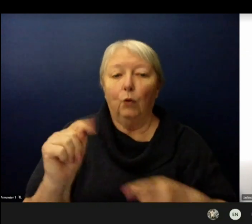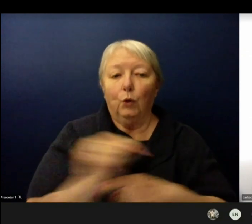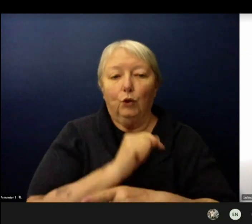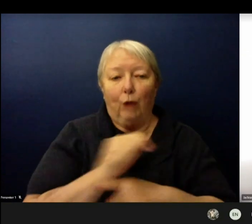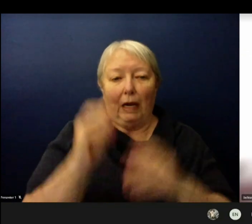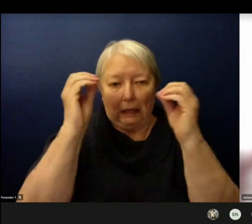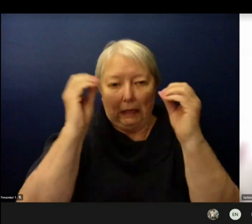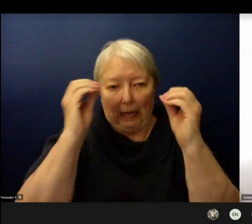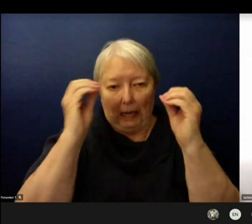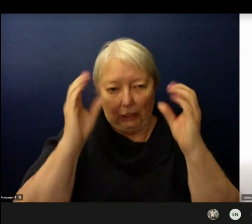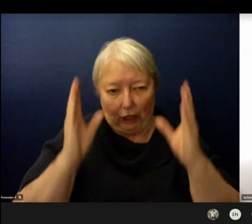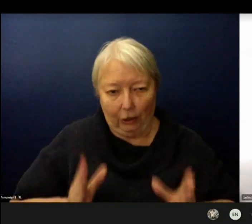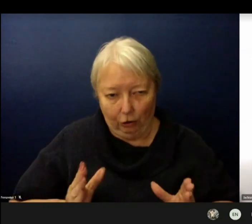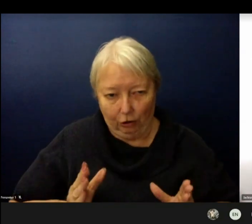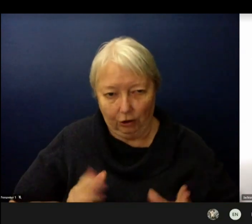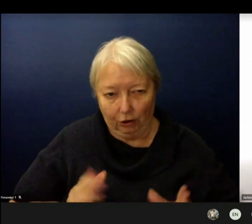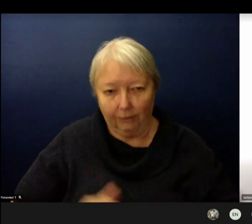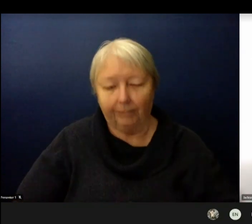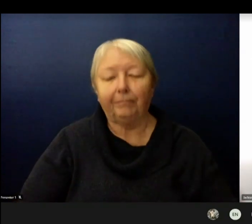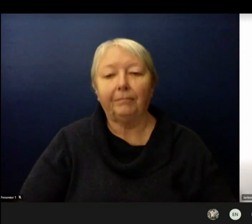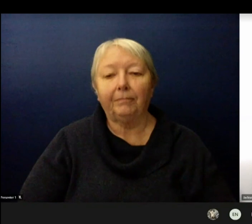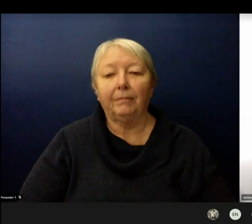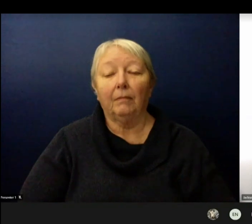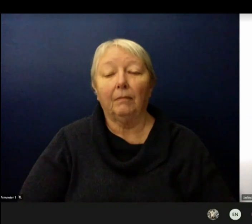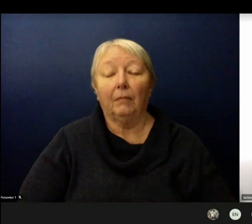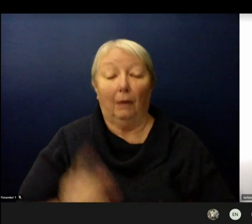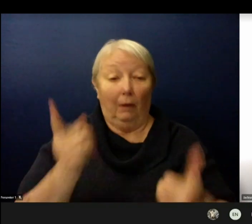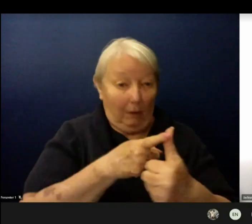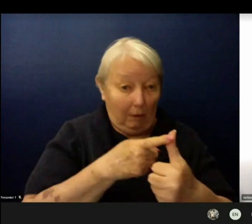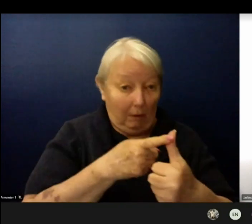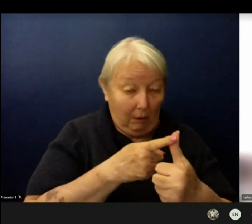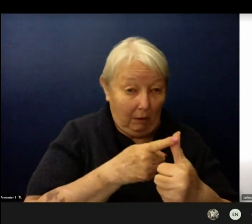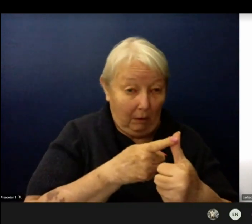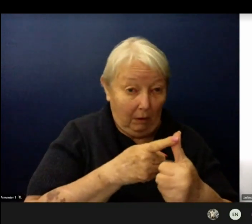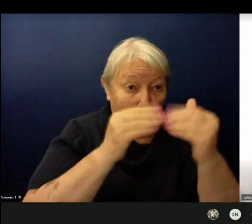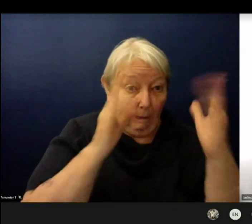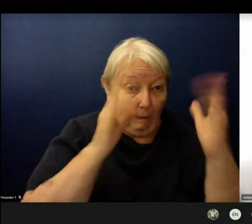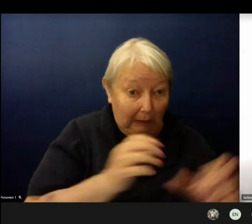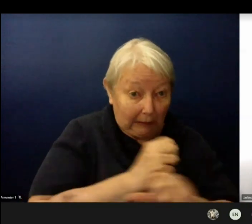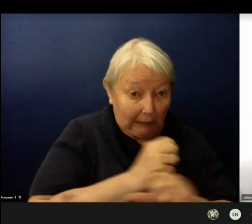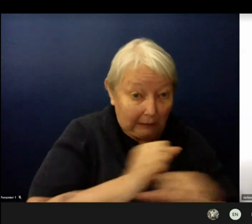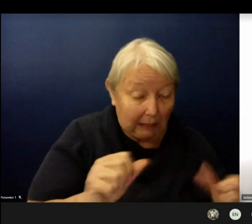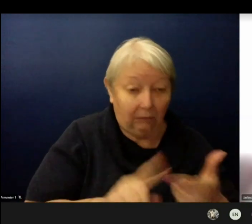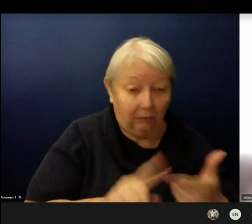on building safety school safety and proper equipment.